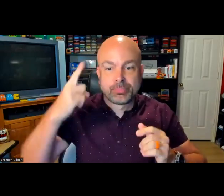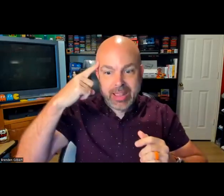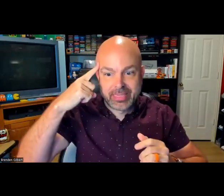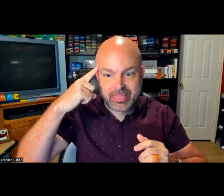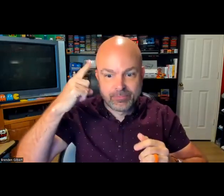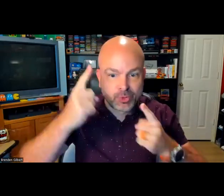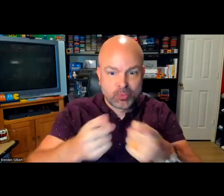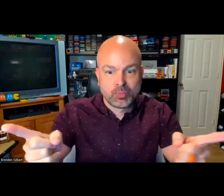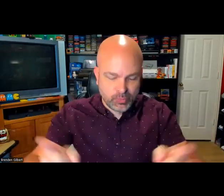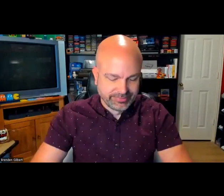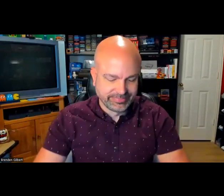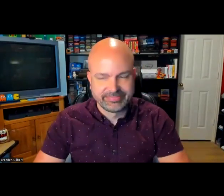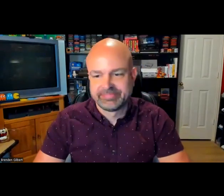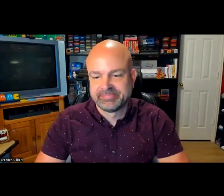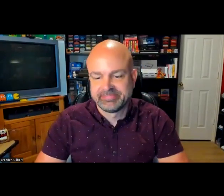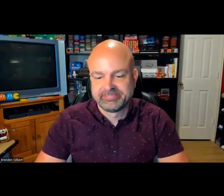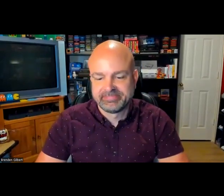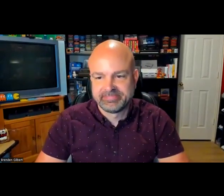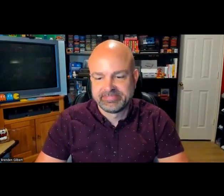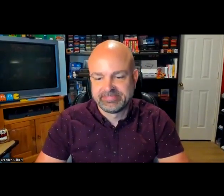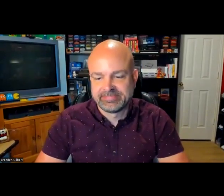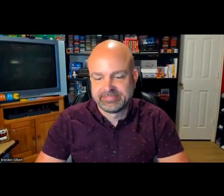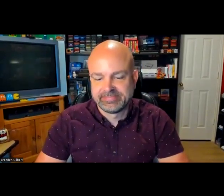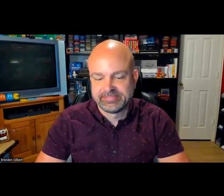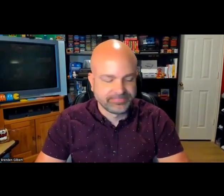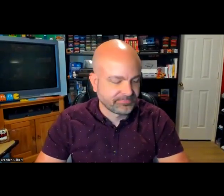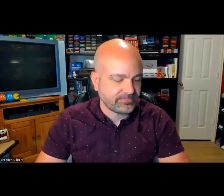hopefully share some of my thoughts and brainpower with